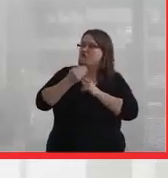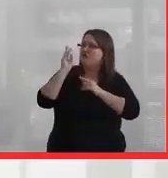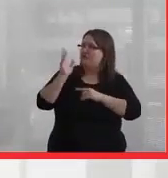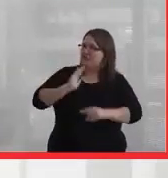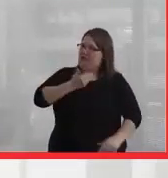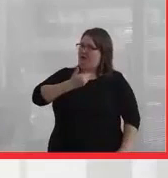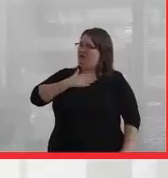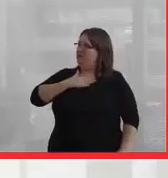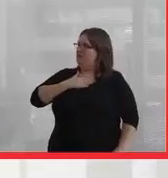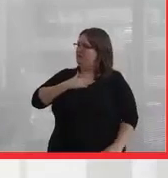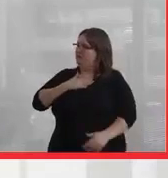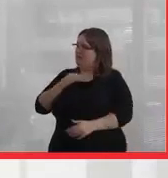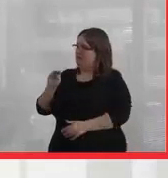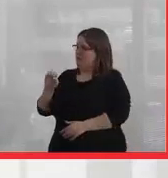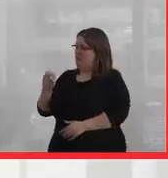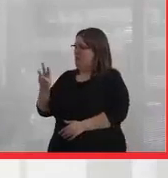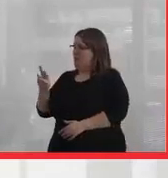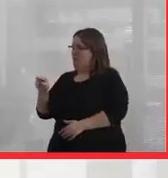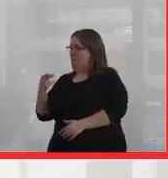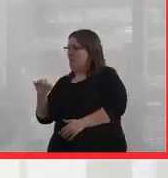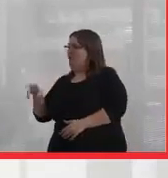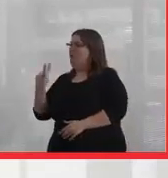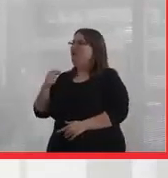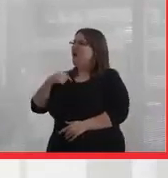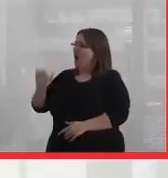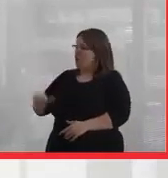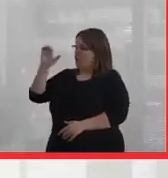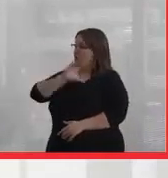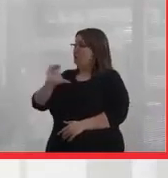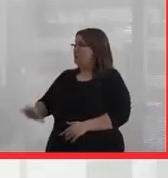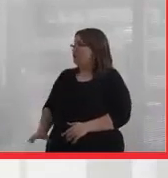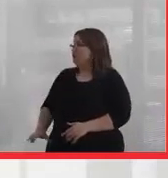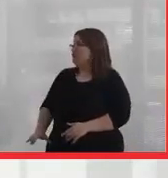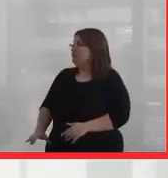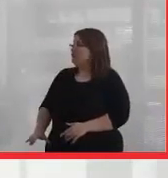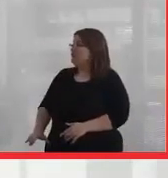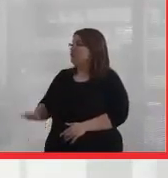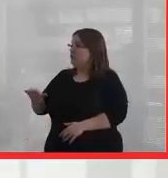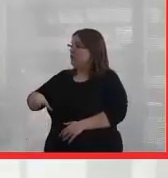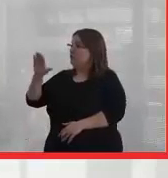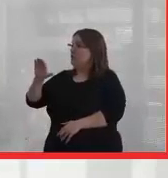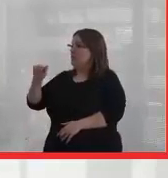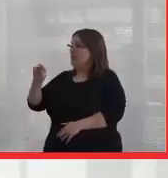as Kanien'kehá:ka, because I grew up as a Christian. I grew up in the Anglican Church.